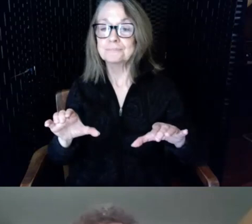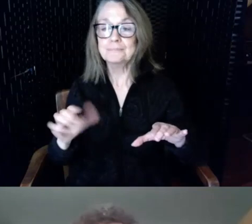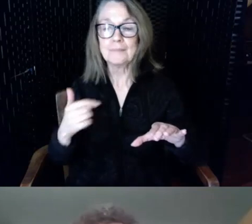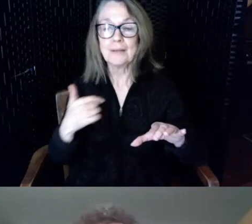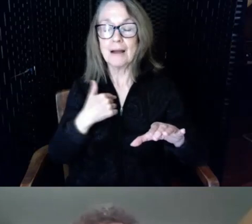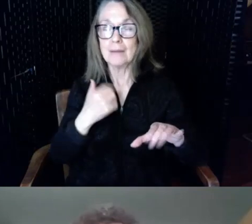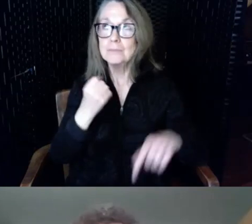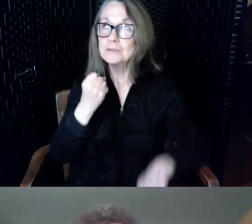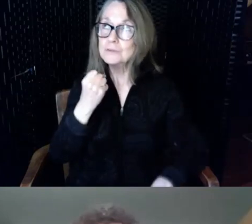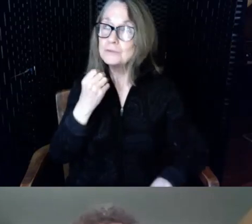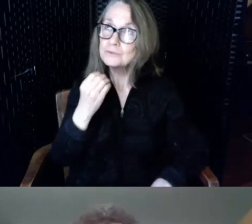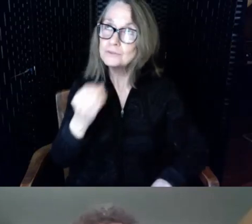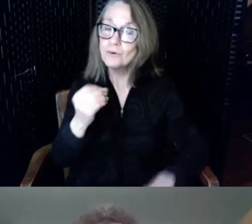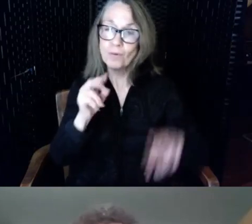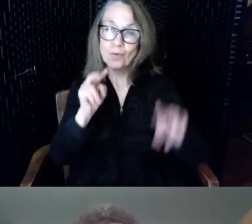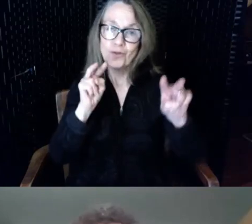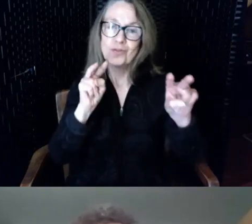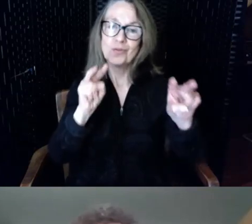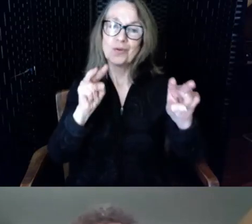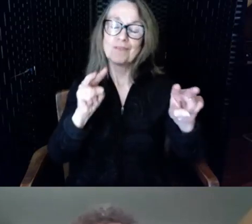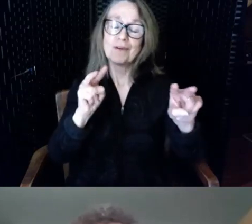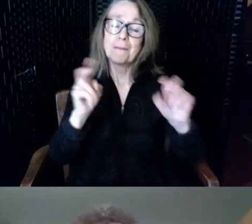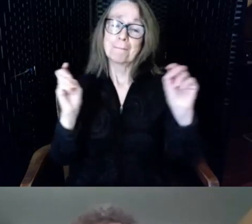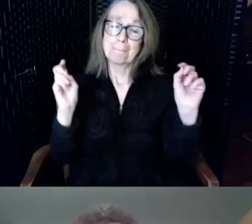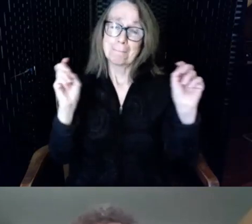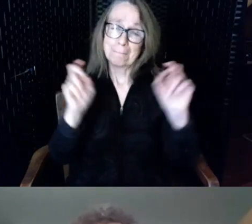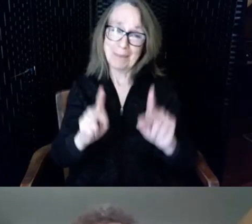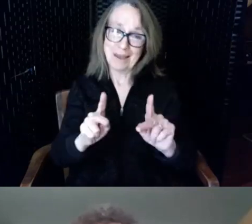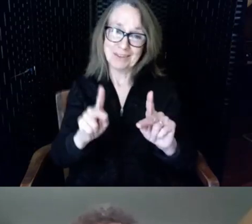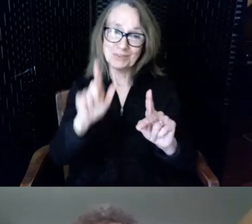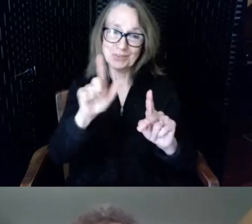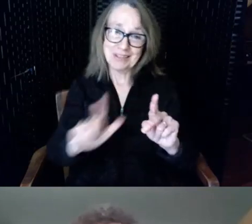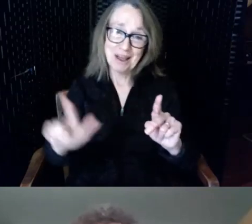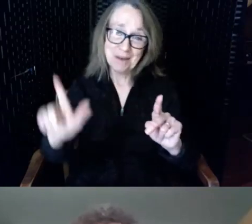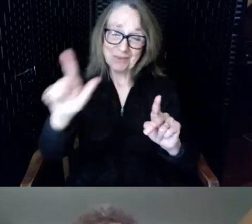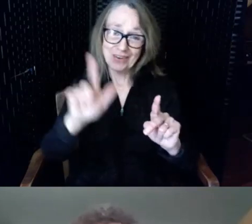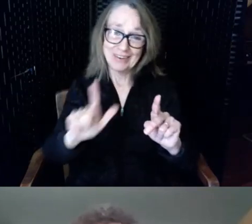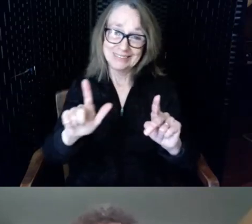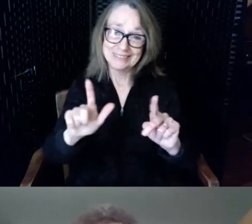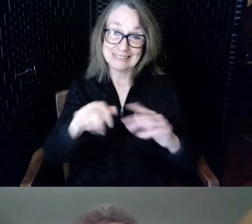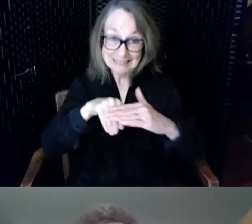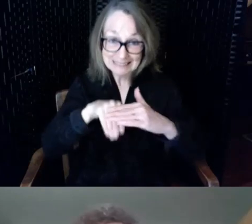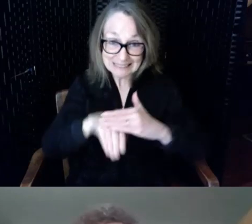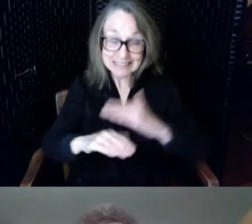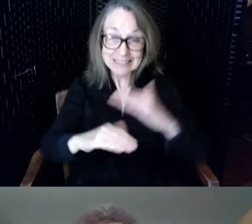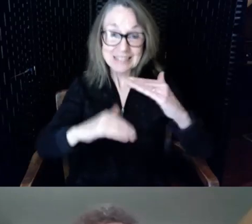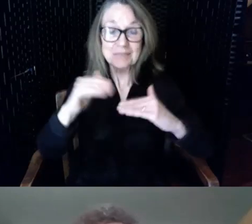looking forward to returning to a library that will be able to fill our